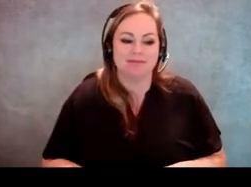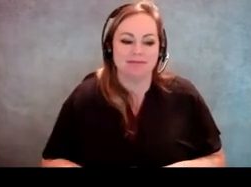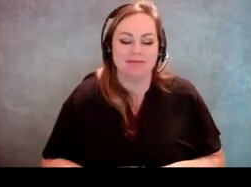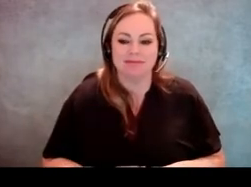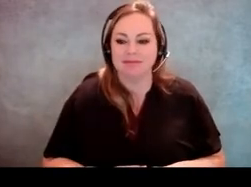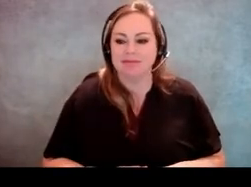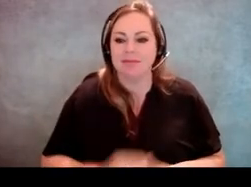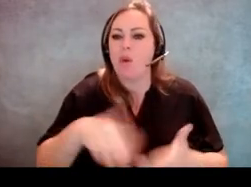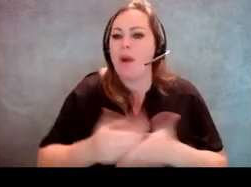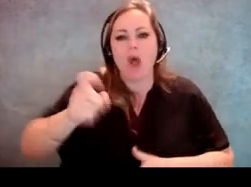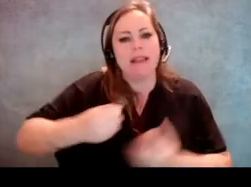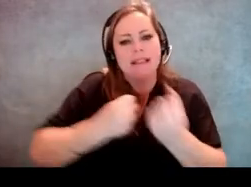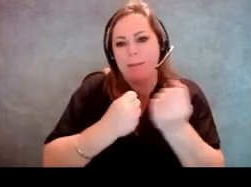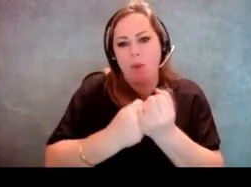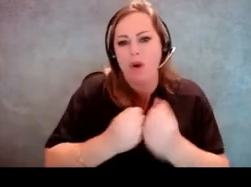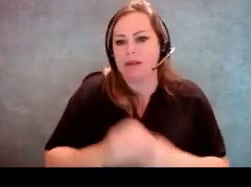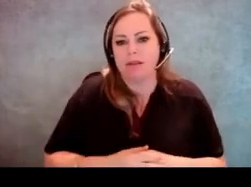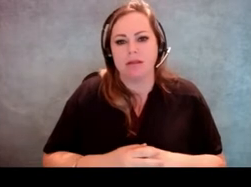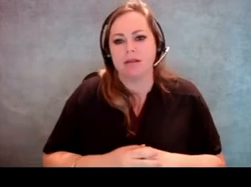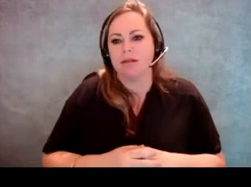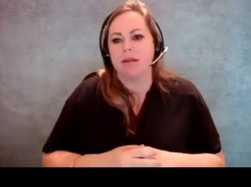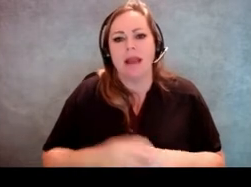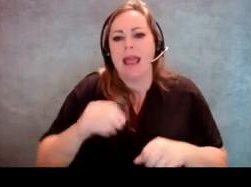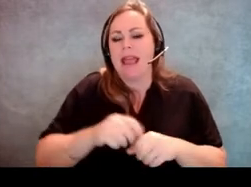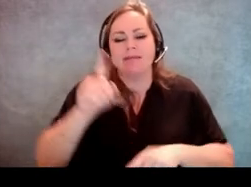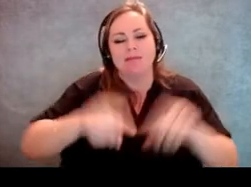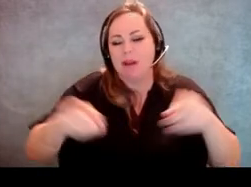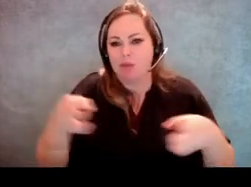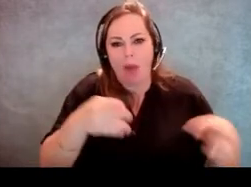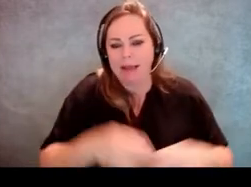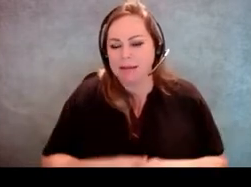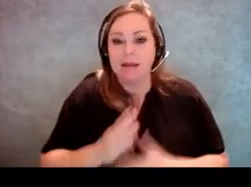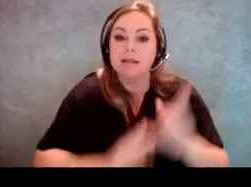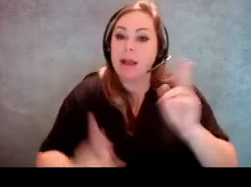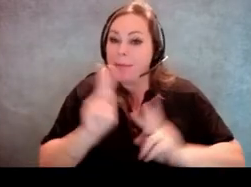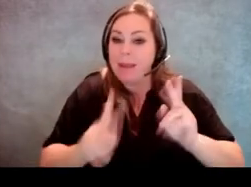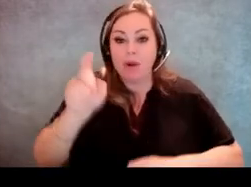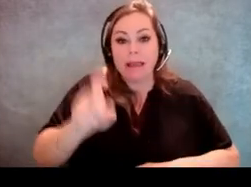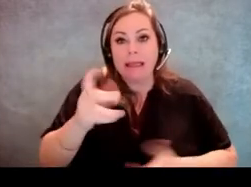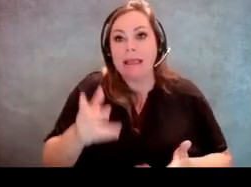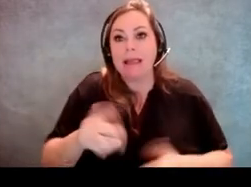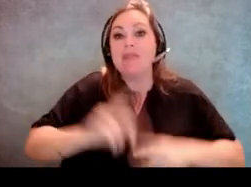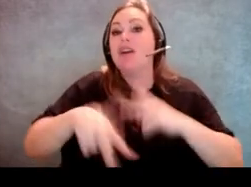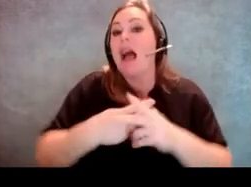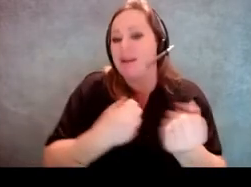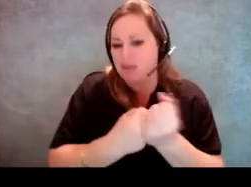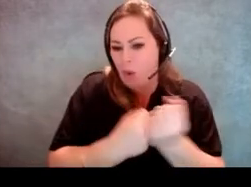we all need support of one kind or another. Some people just need a different kind of support.